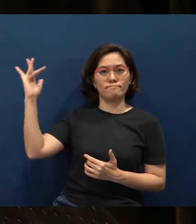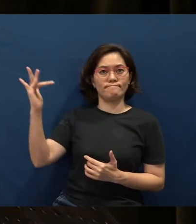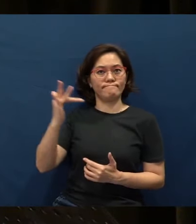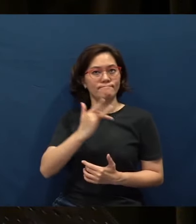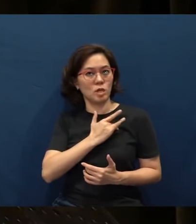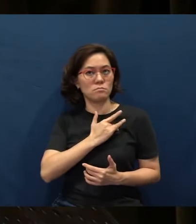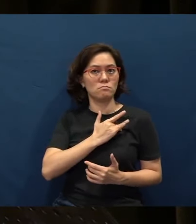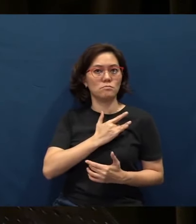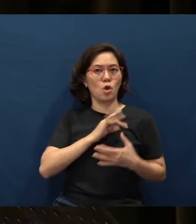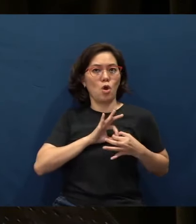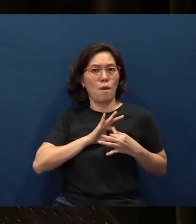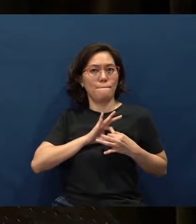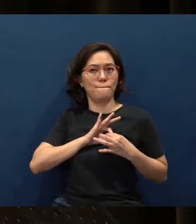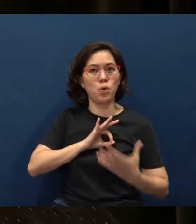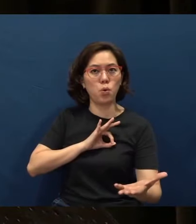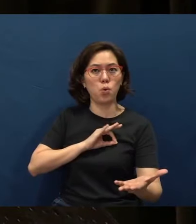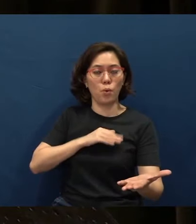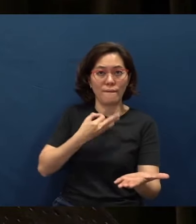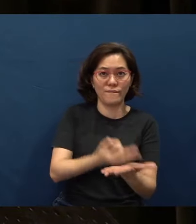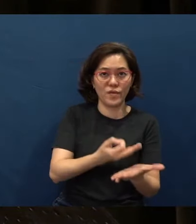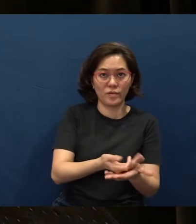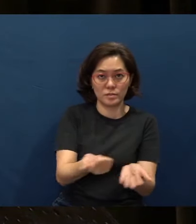really released the funds that is made available.